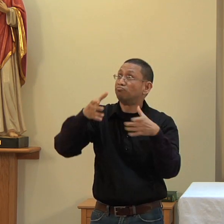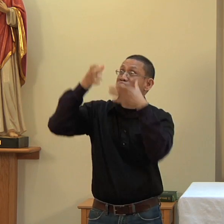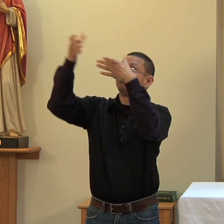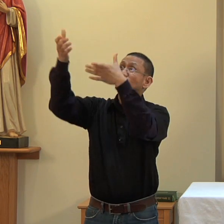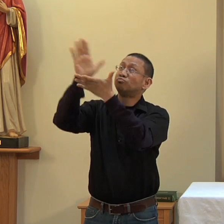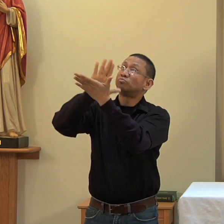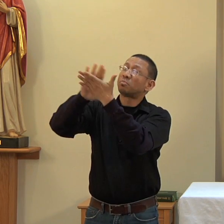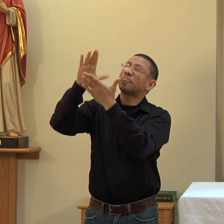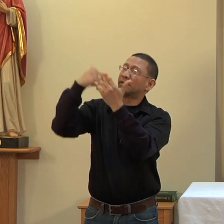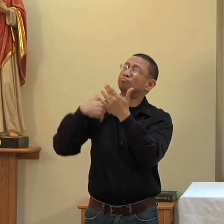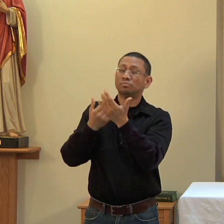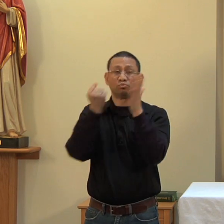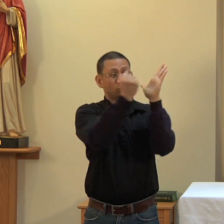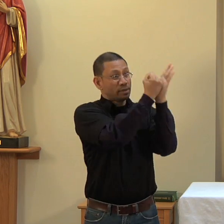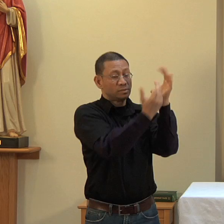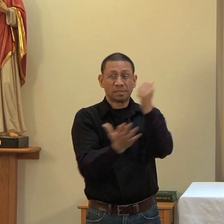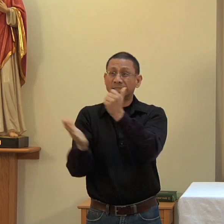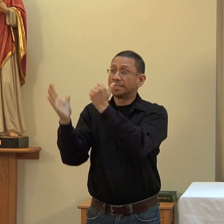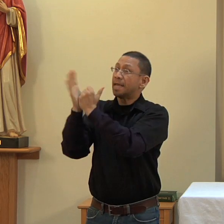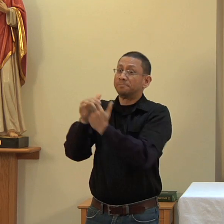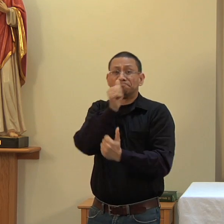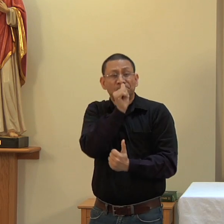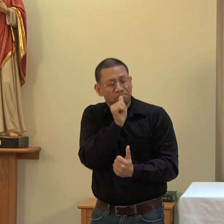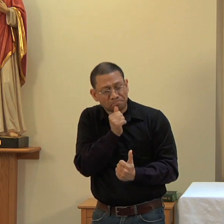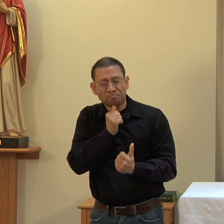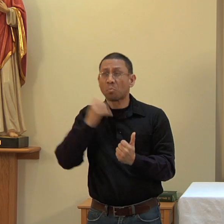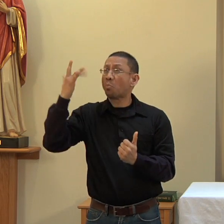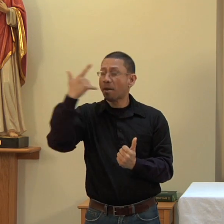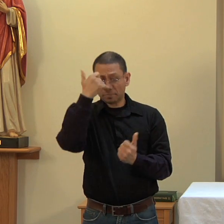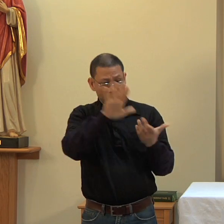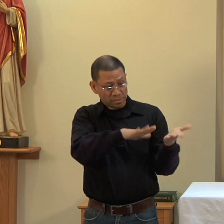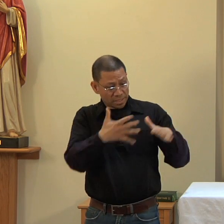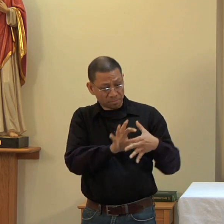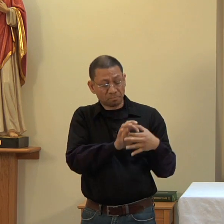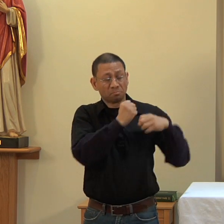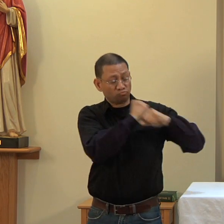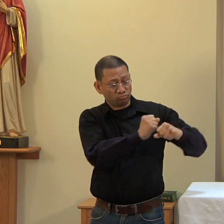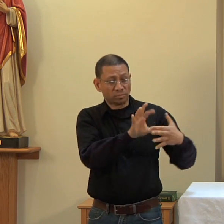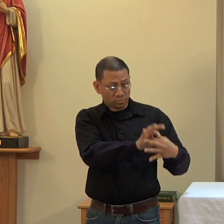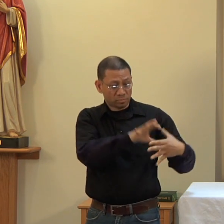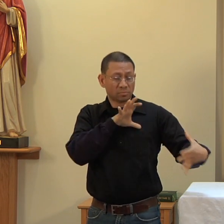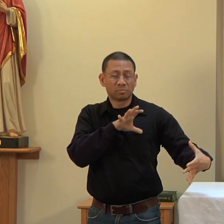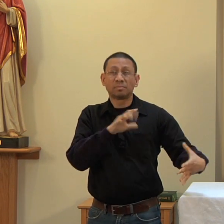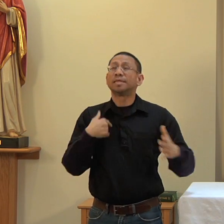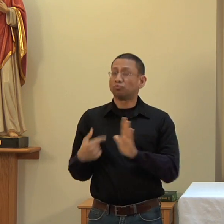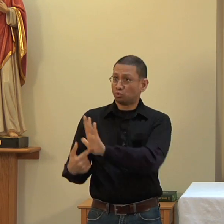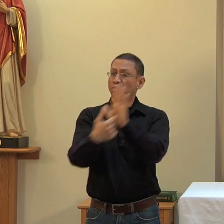as he endured his Passion, so as to break the bonds of death and manifest the resurrection.